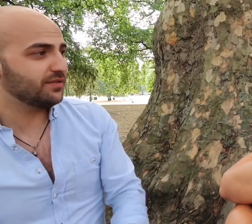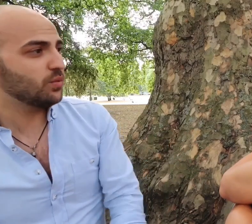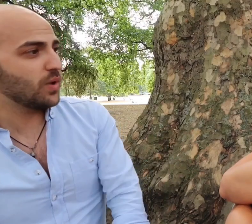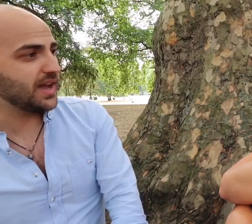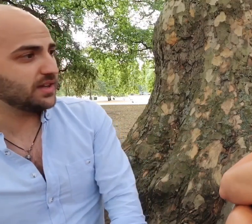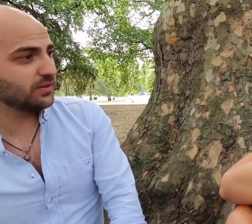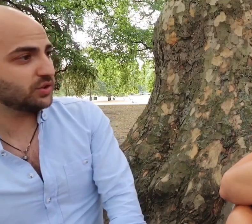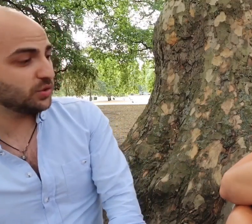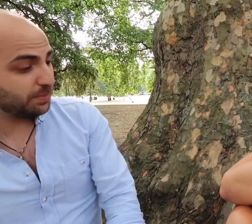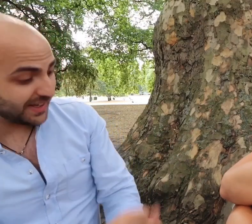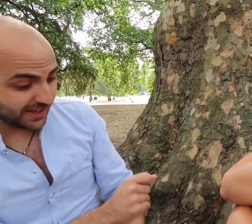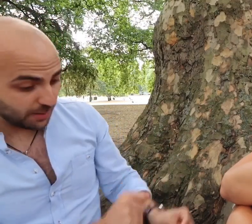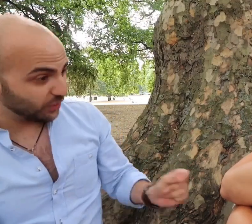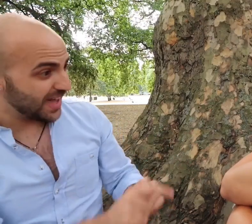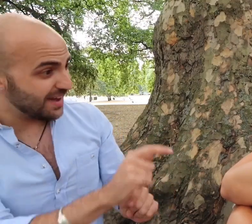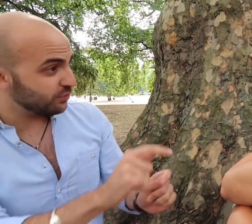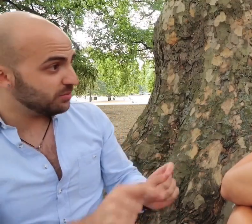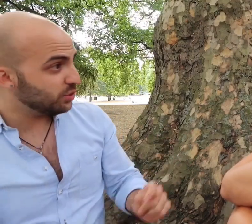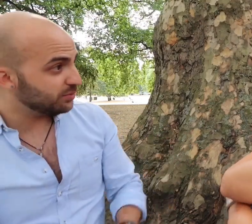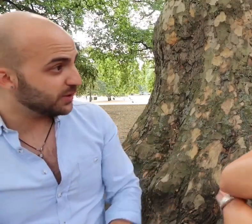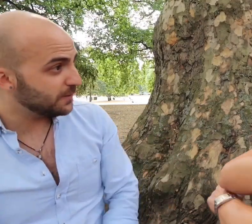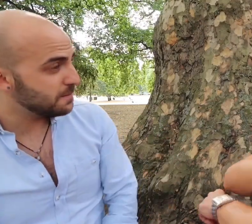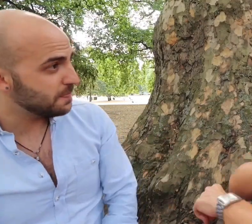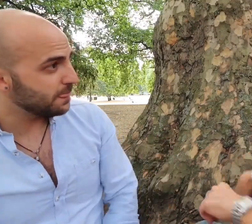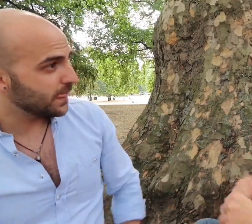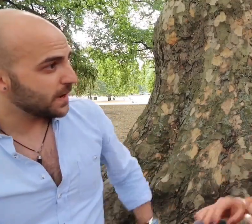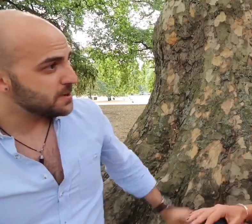different way because you're picking up on every bit. Which can only ever be a good